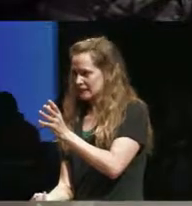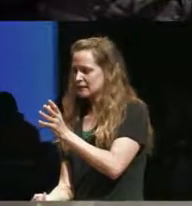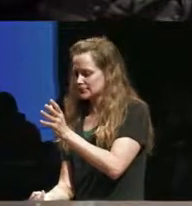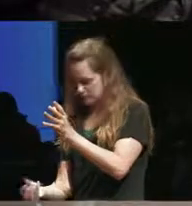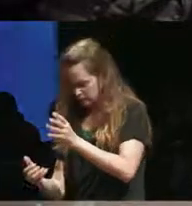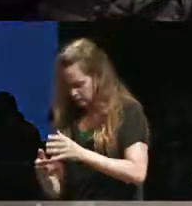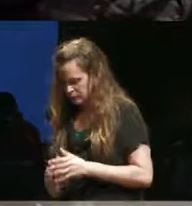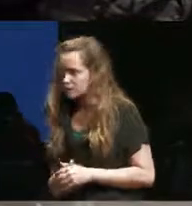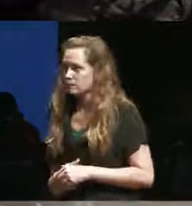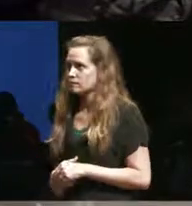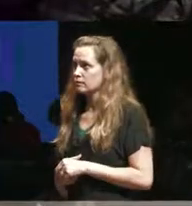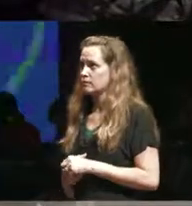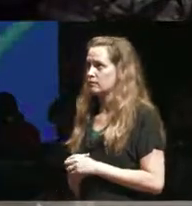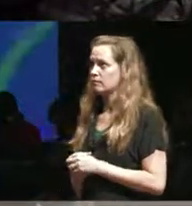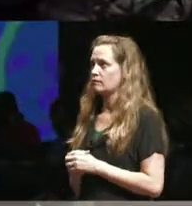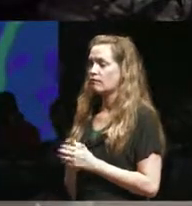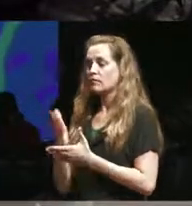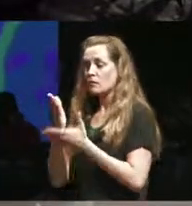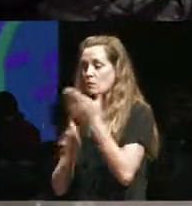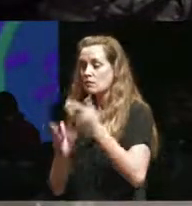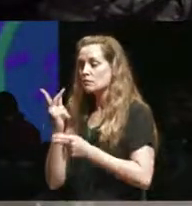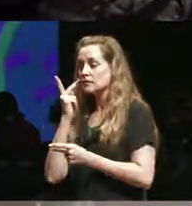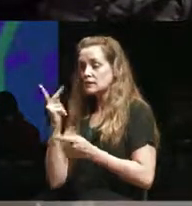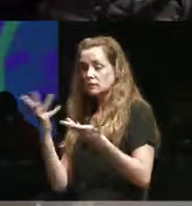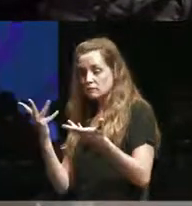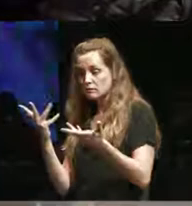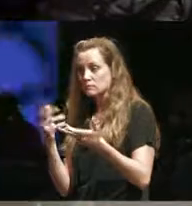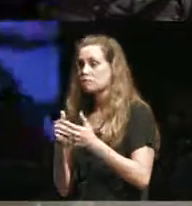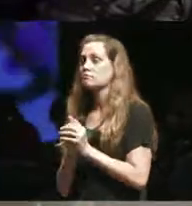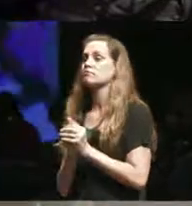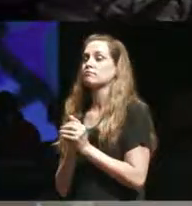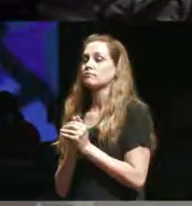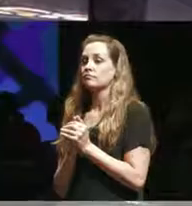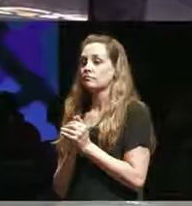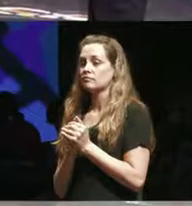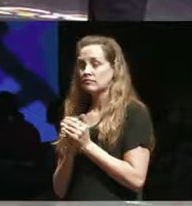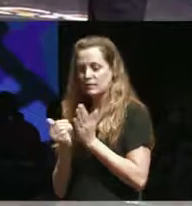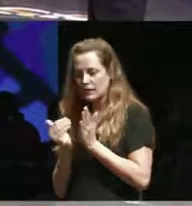part of what we see is we recognize that again and again contemporary works of